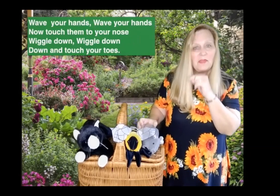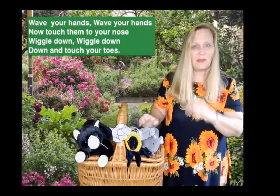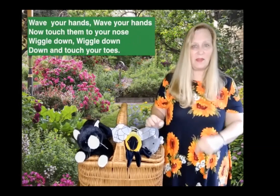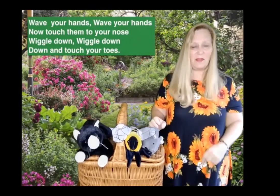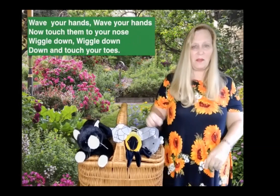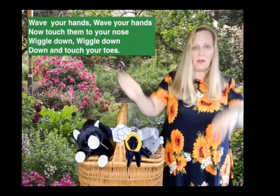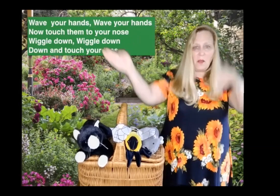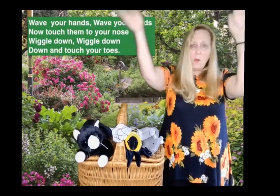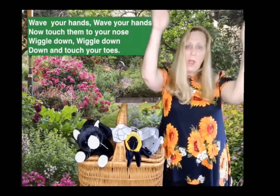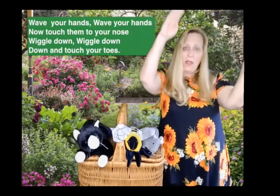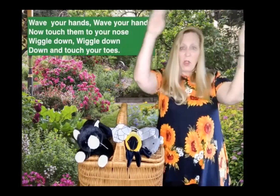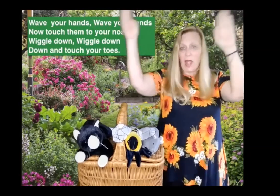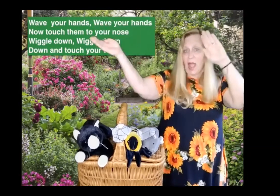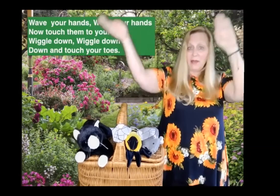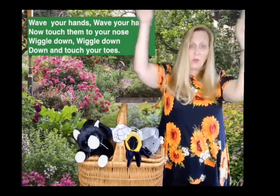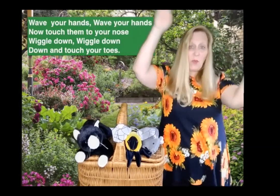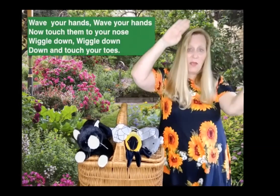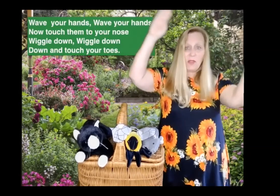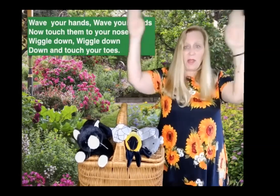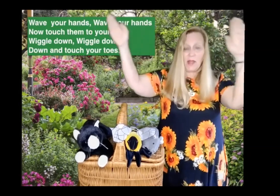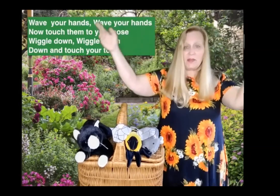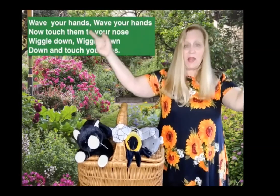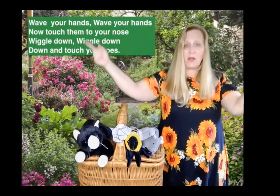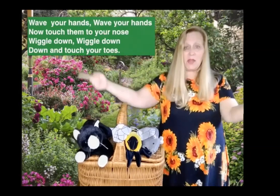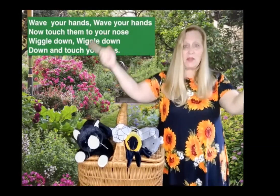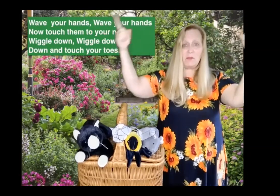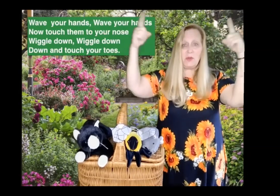So wave your hands wave your hands now touch them to your nose.